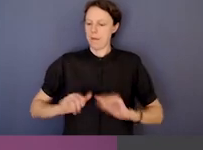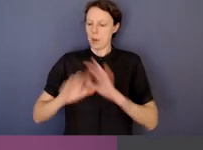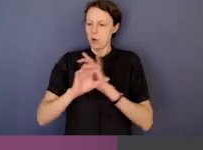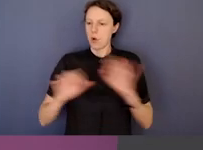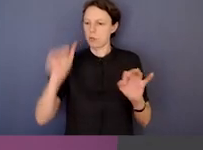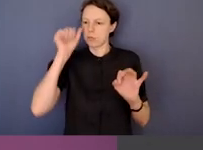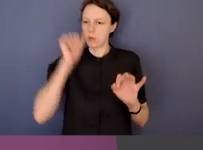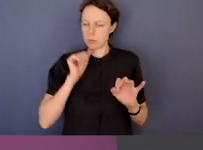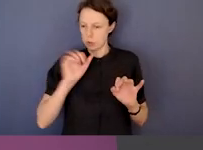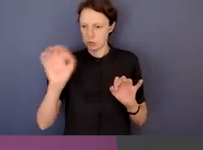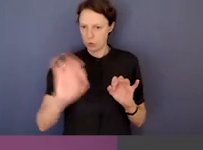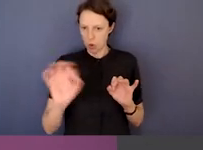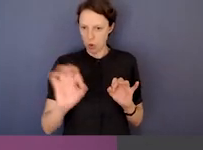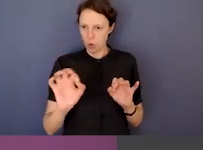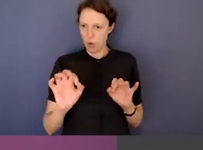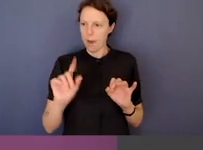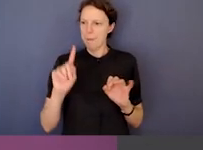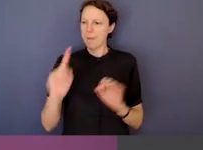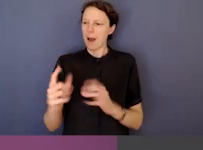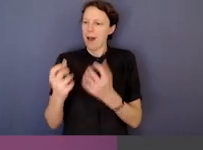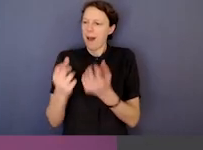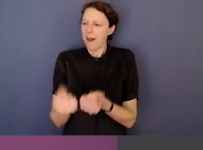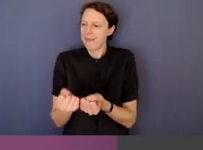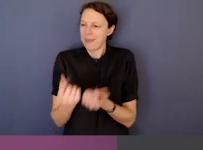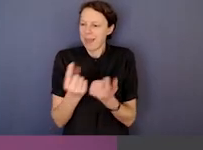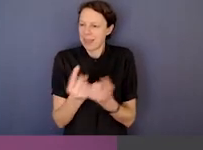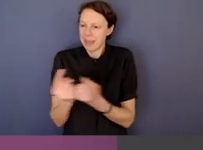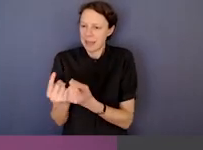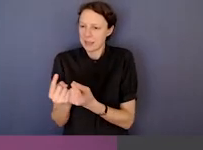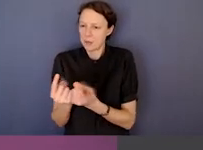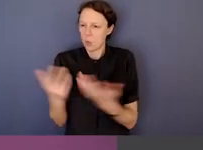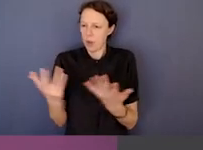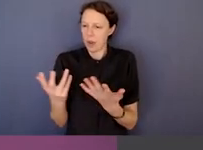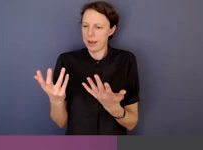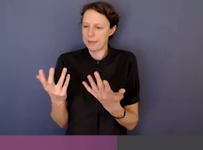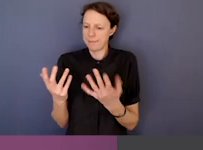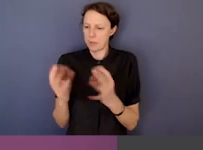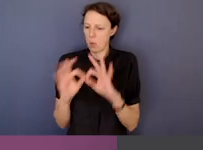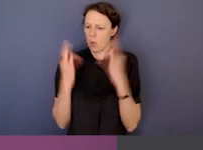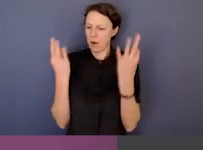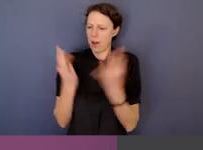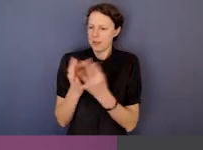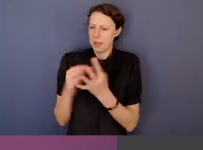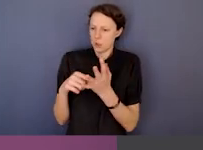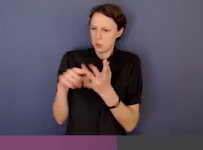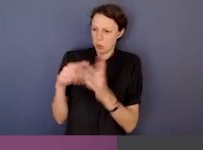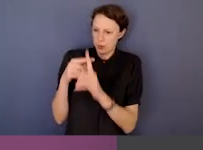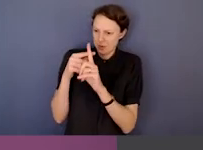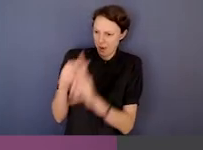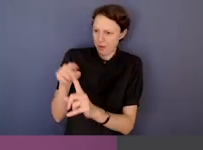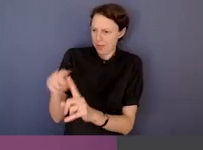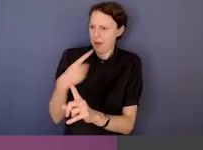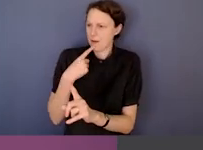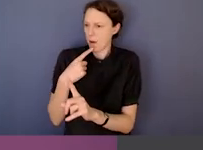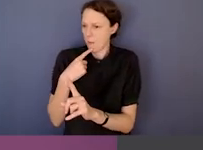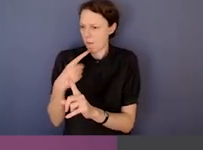Where there was really a gap in terms of a body that was suitably empowered to target that sort of conduct.